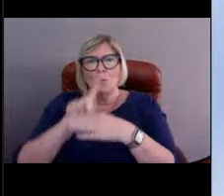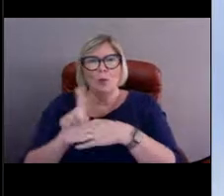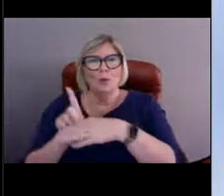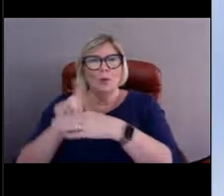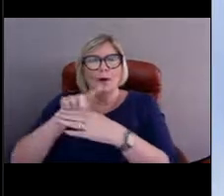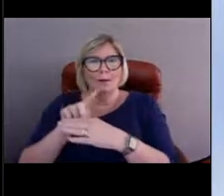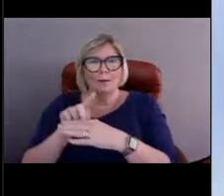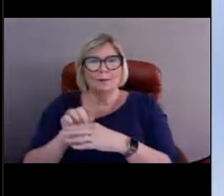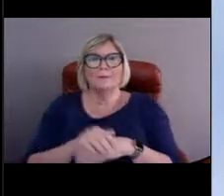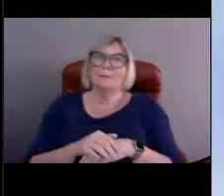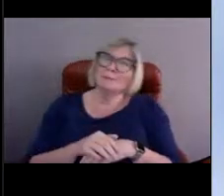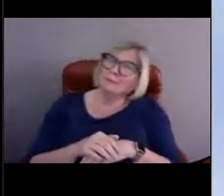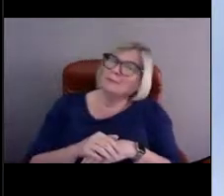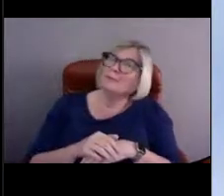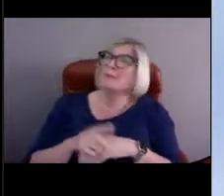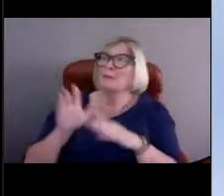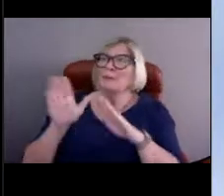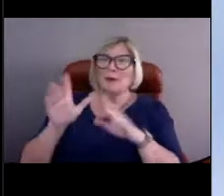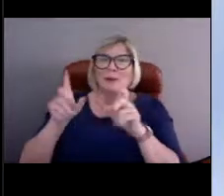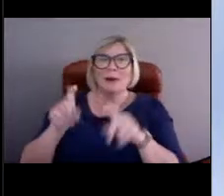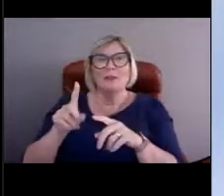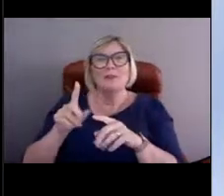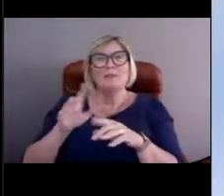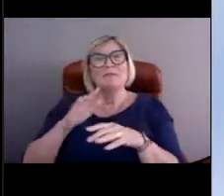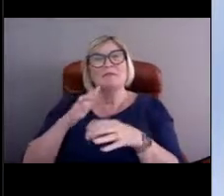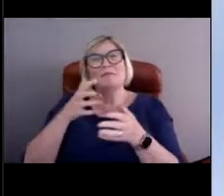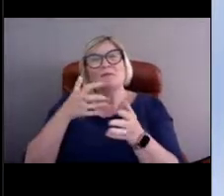On average, they're about 3,500 pounds.